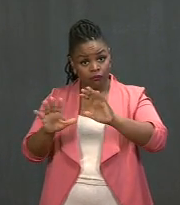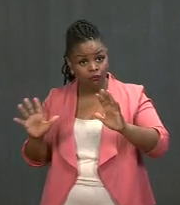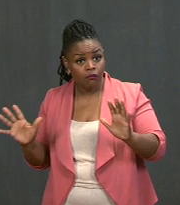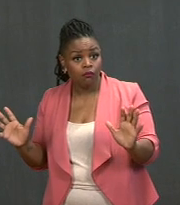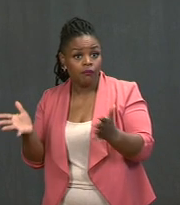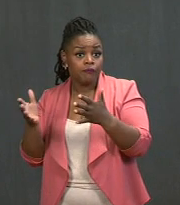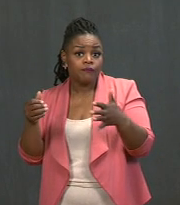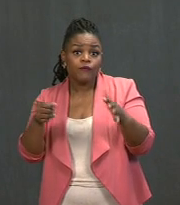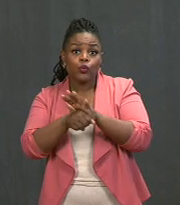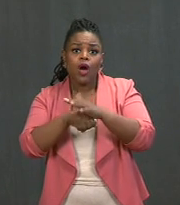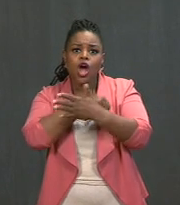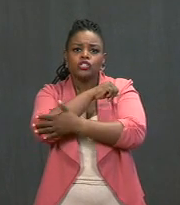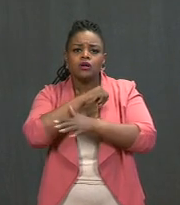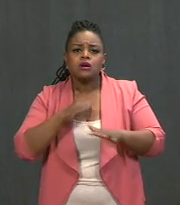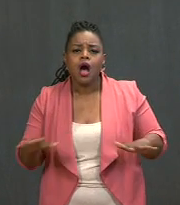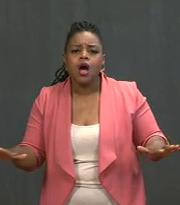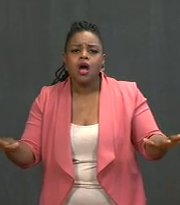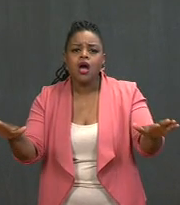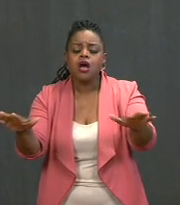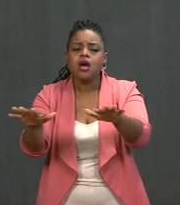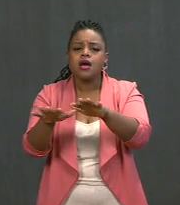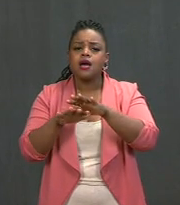and puts us on a war footing to truly beat this virus.